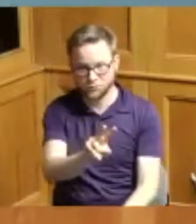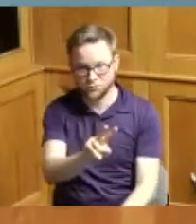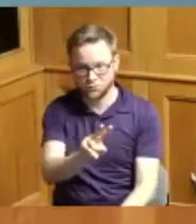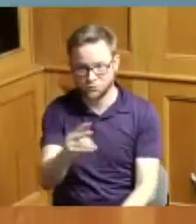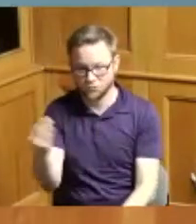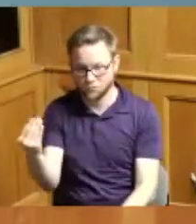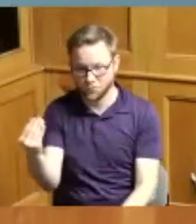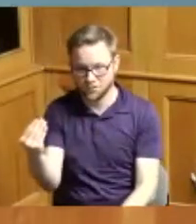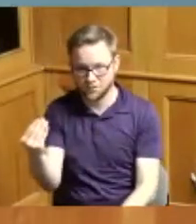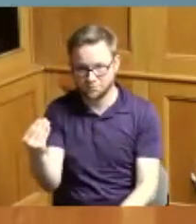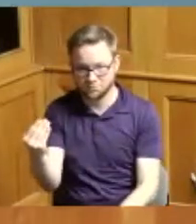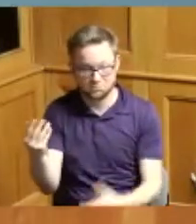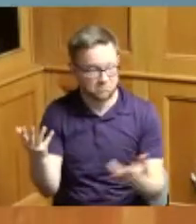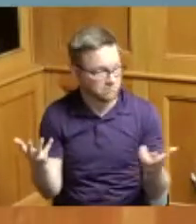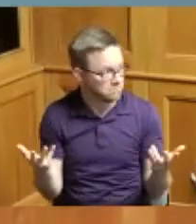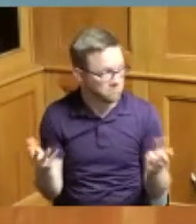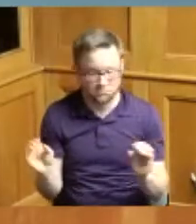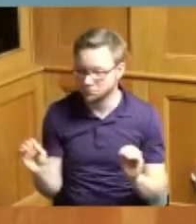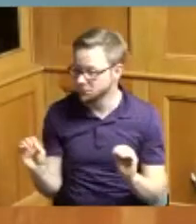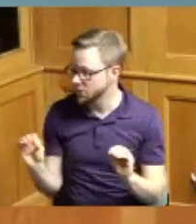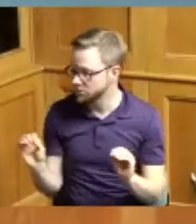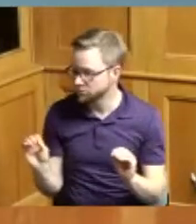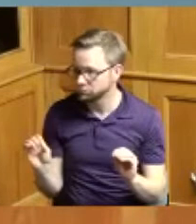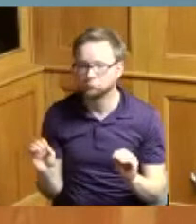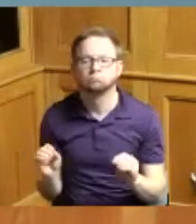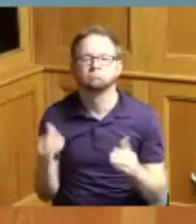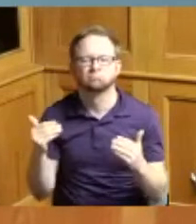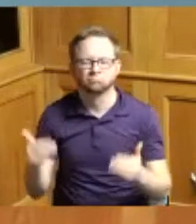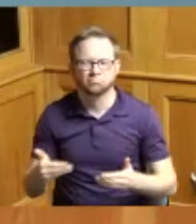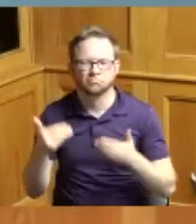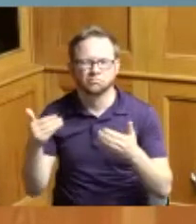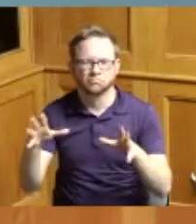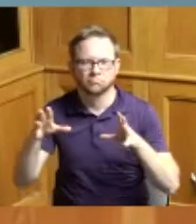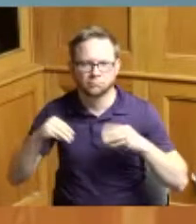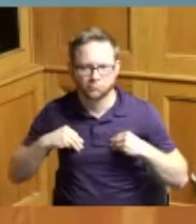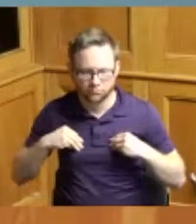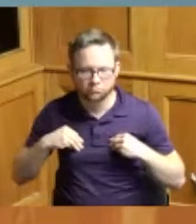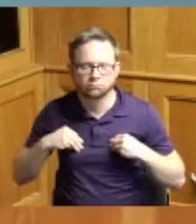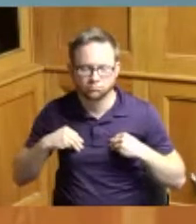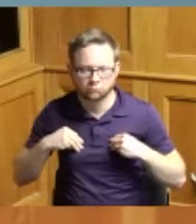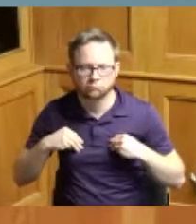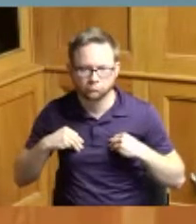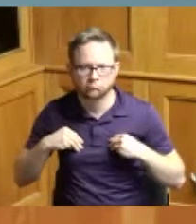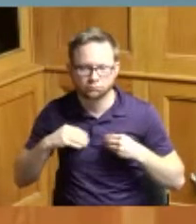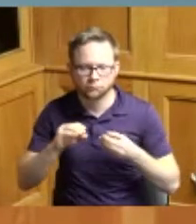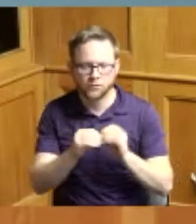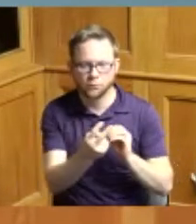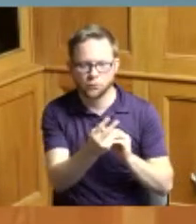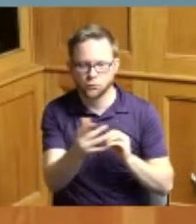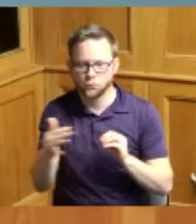you know okay no question I;d like to make a motion to approve items two through fourteen